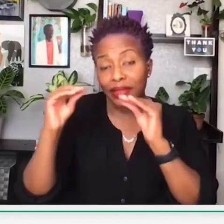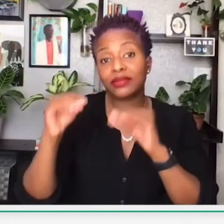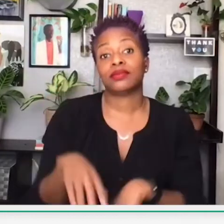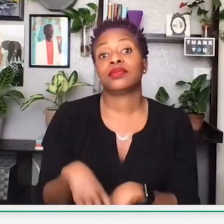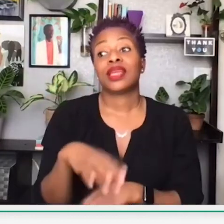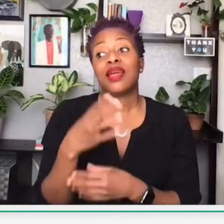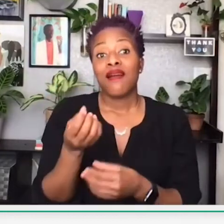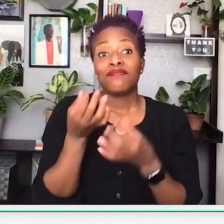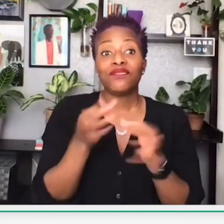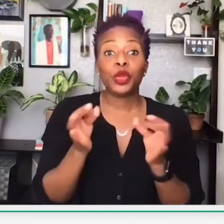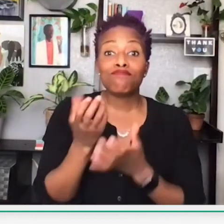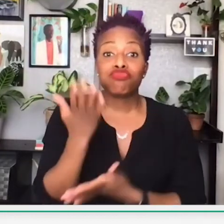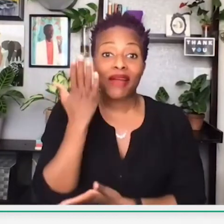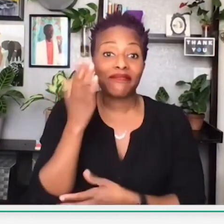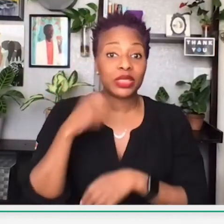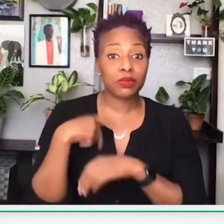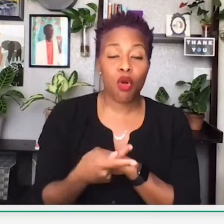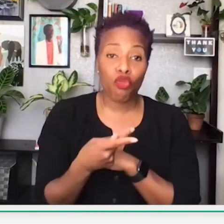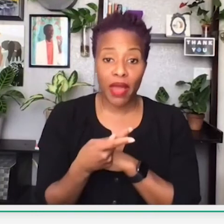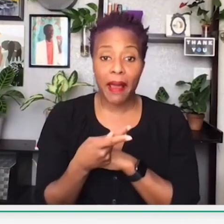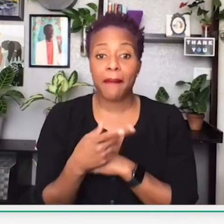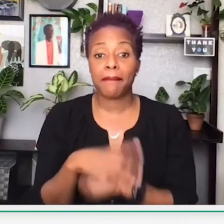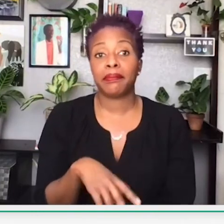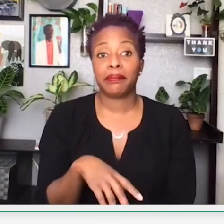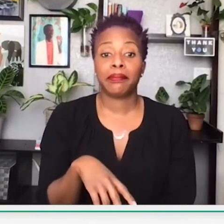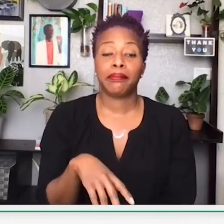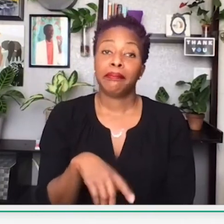within the community. They would provide tutoring.